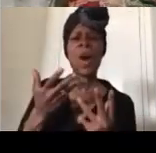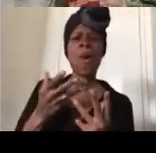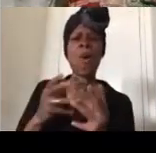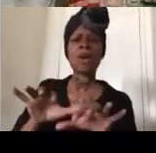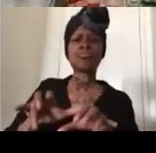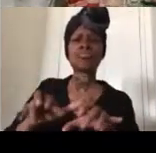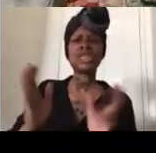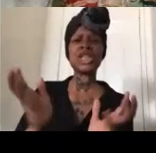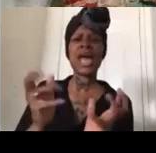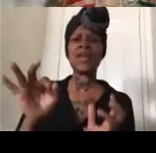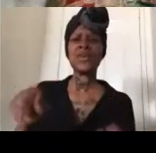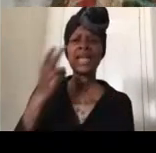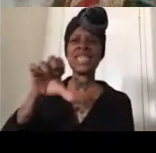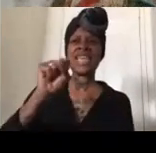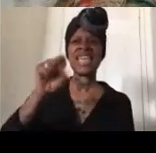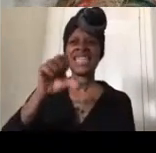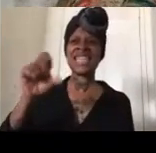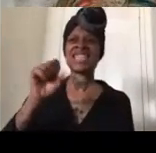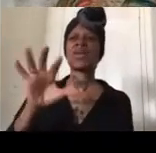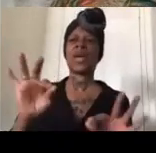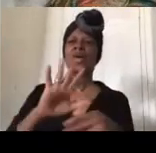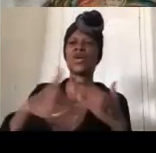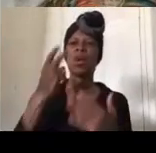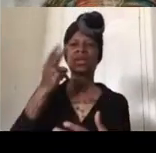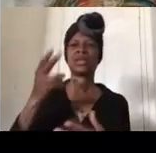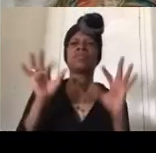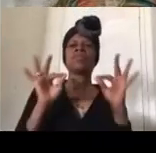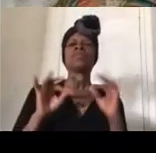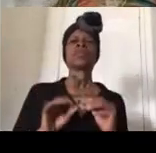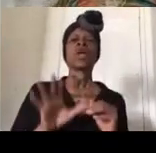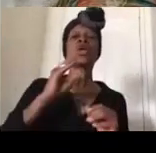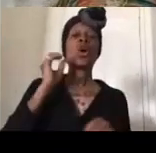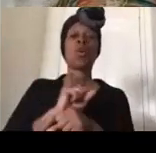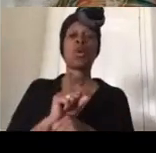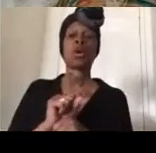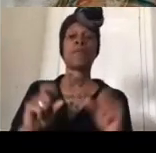it yes yes yes okay you all see it so this is your homework screenshot that